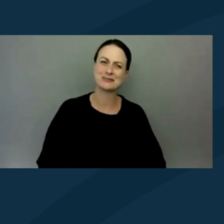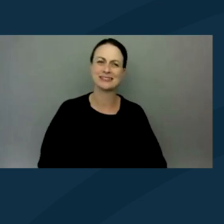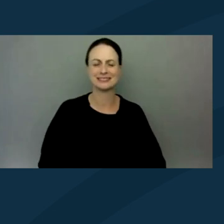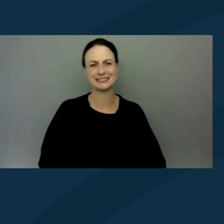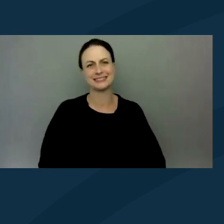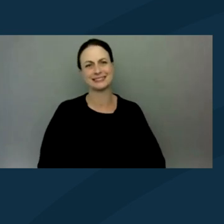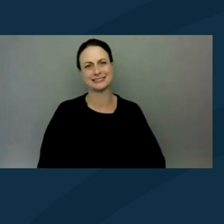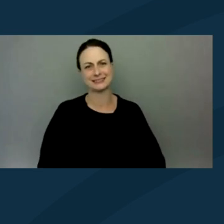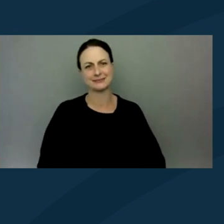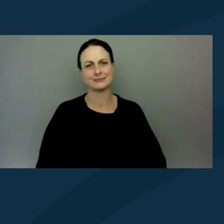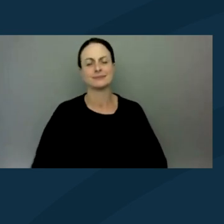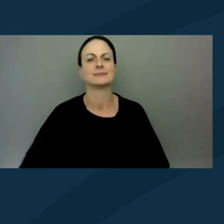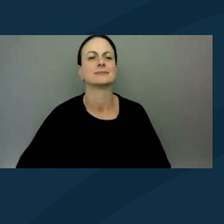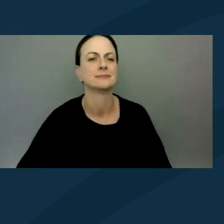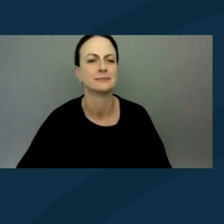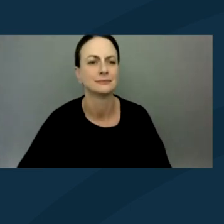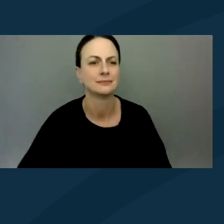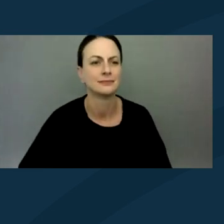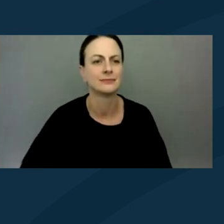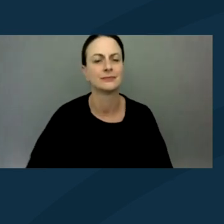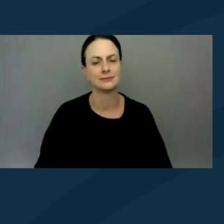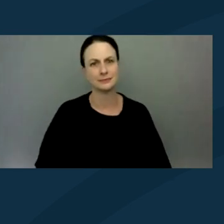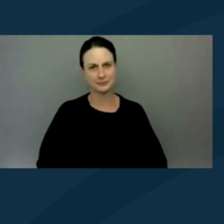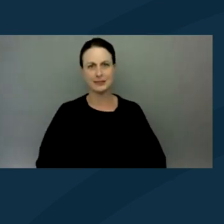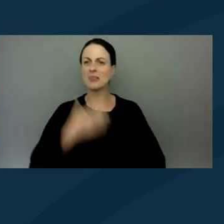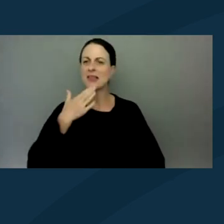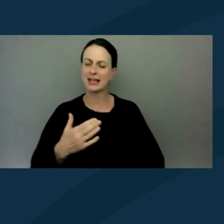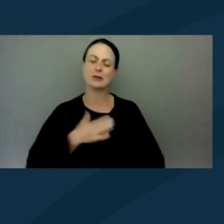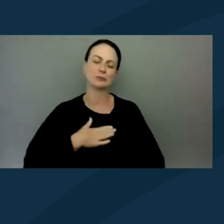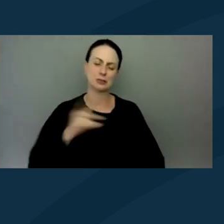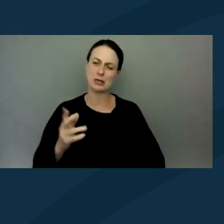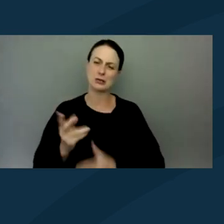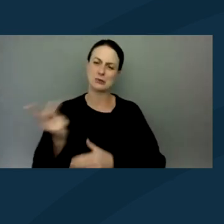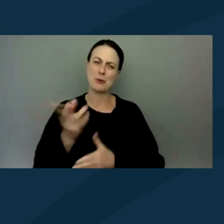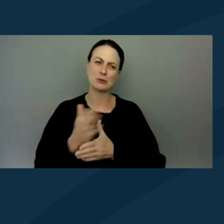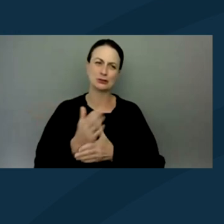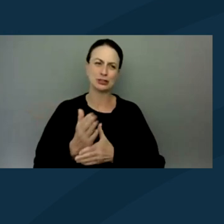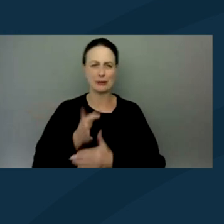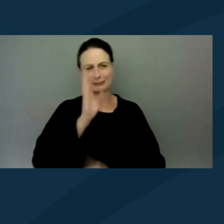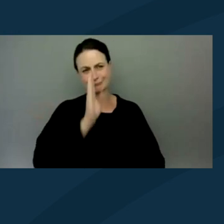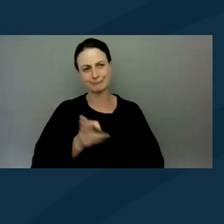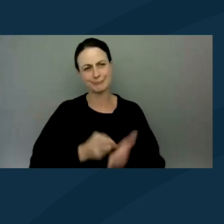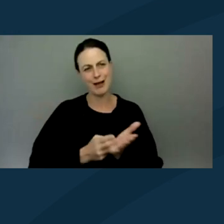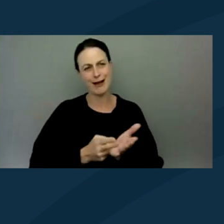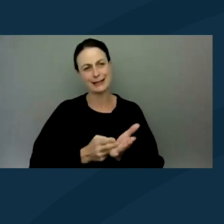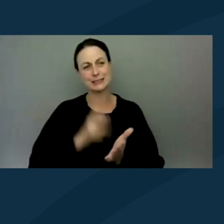That was awesome. I appreciate both of you all for sharing. So candidly, we're gonna hop into some of that too,